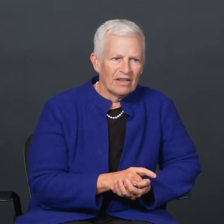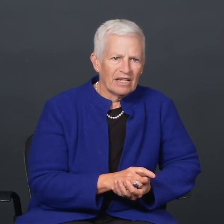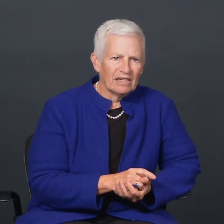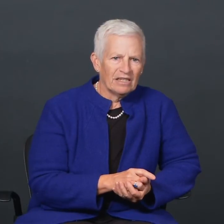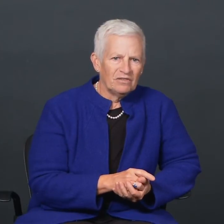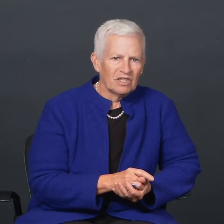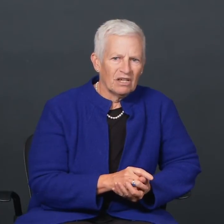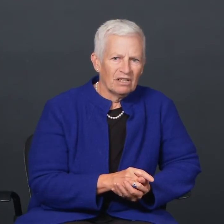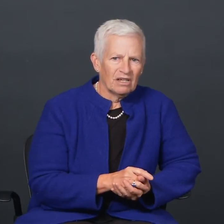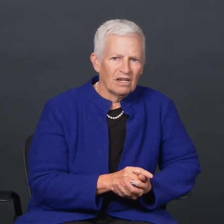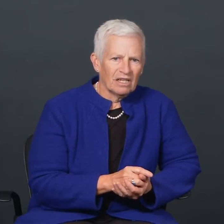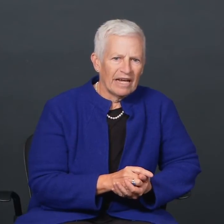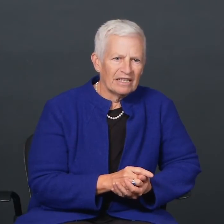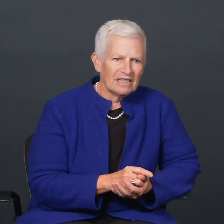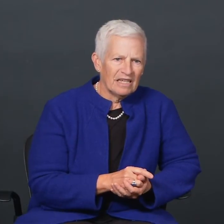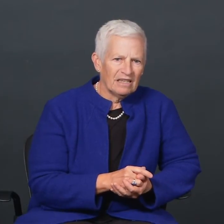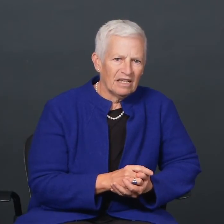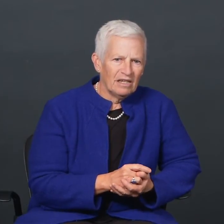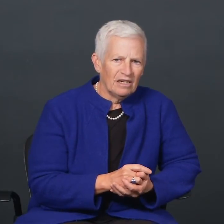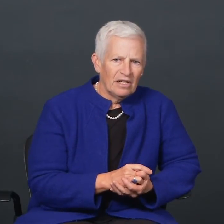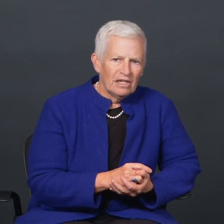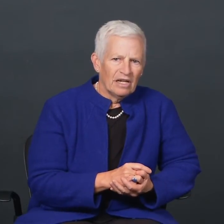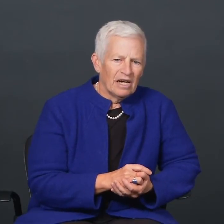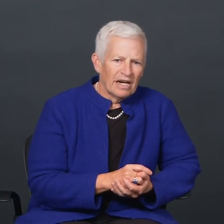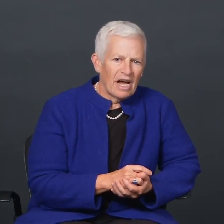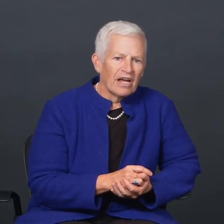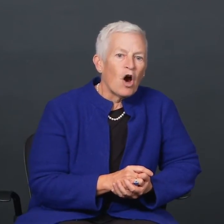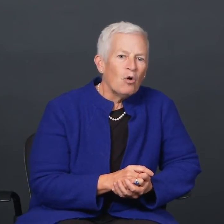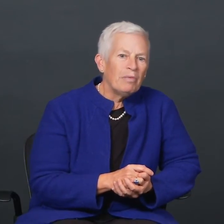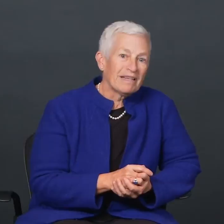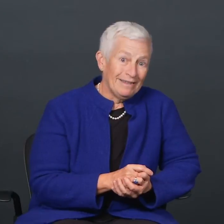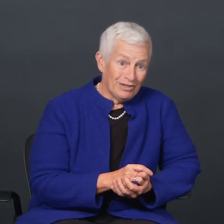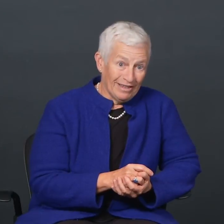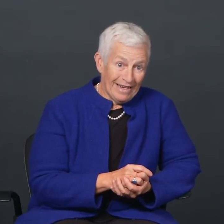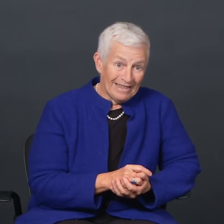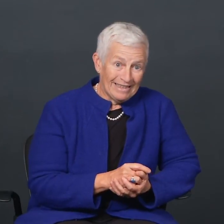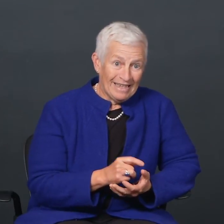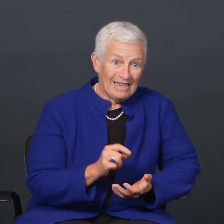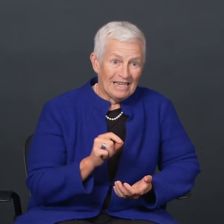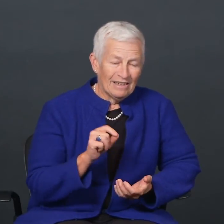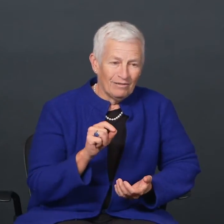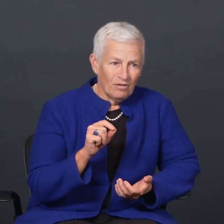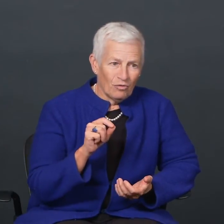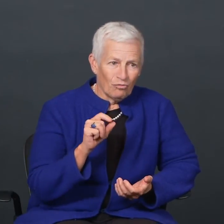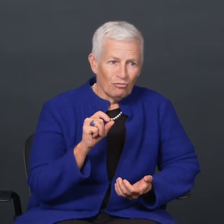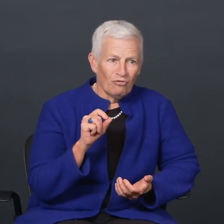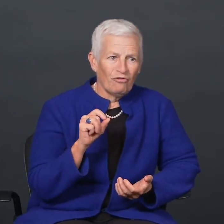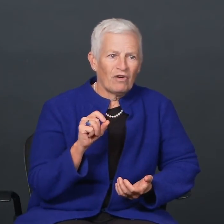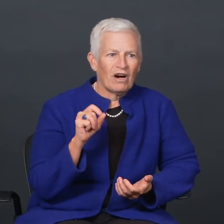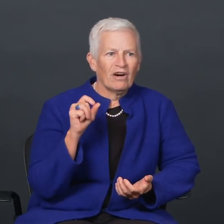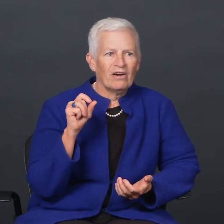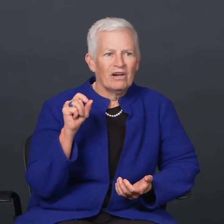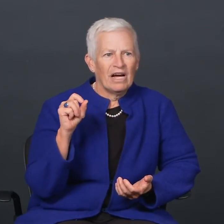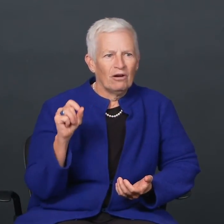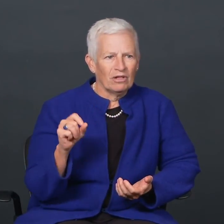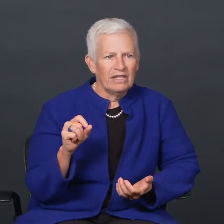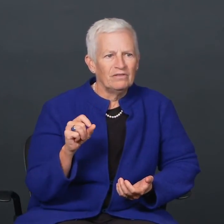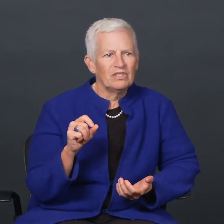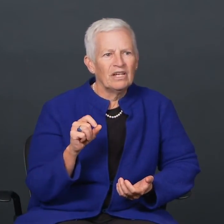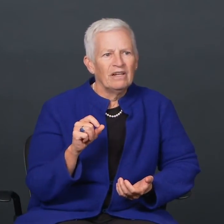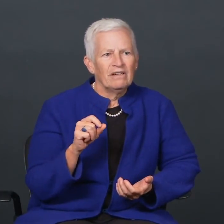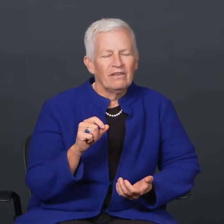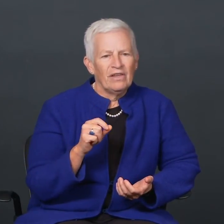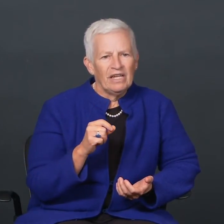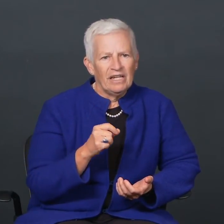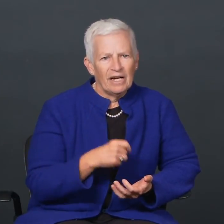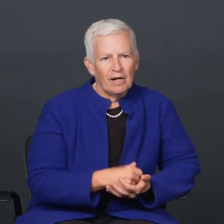And I think it leaves a legacy that -- I hope it leaves a legacy -- that far out lives the